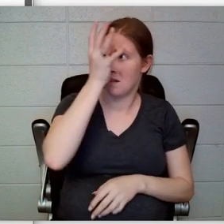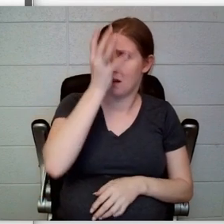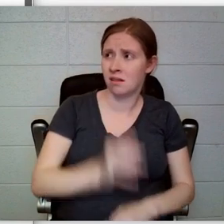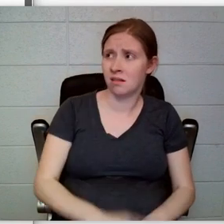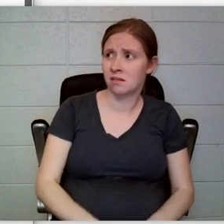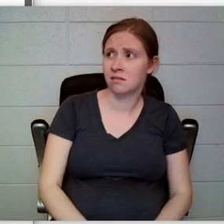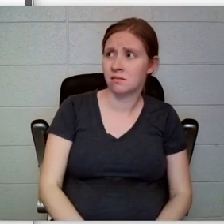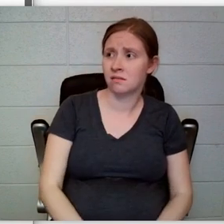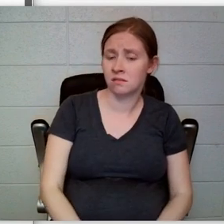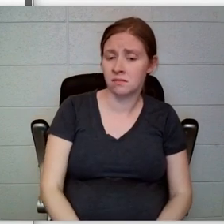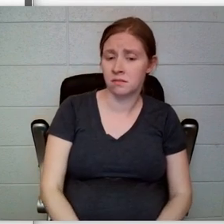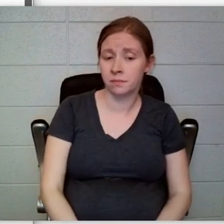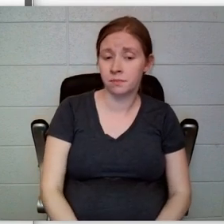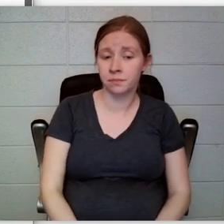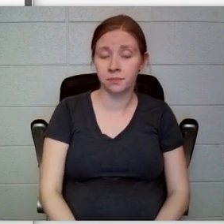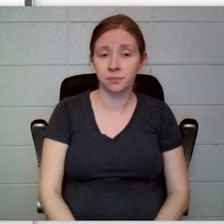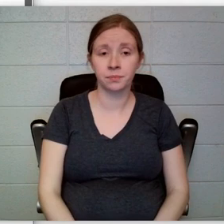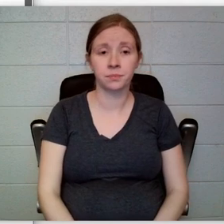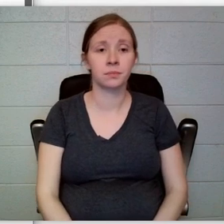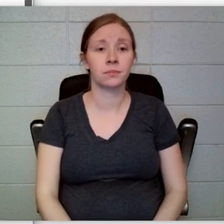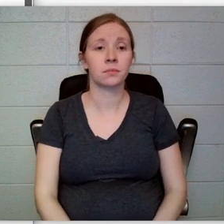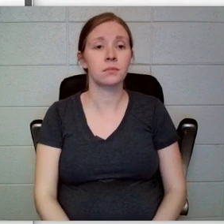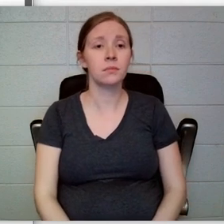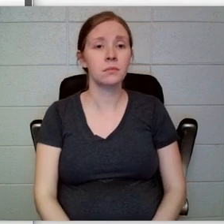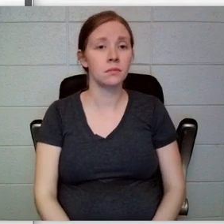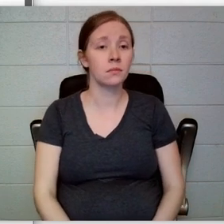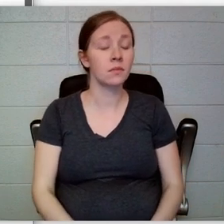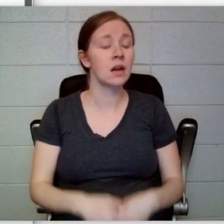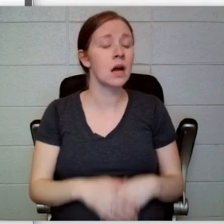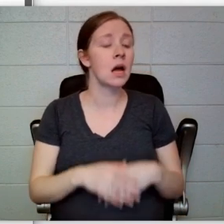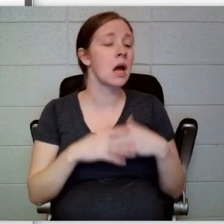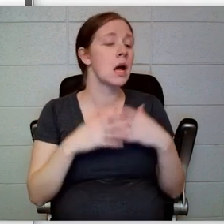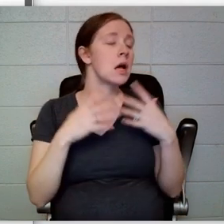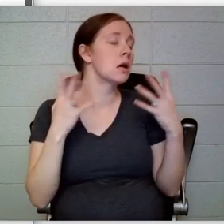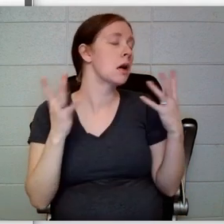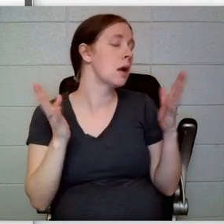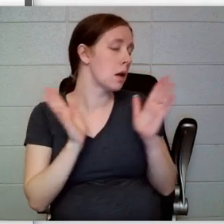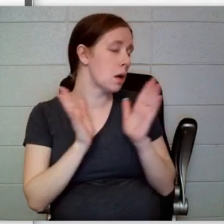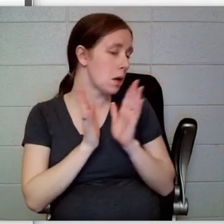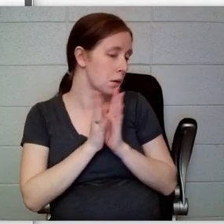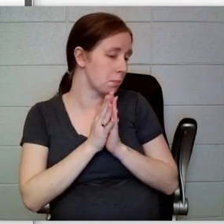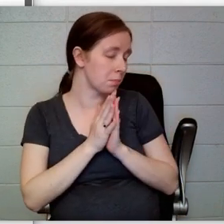“Lately,” Count Olaf said, “I have been very nervous